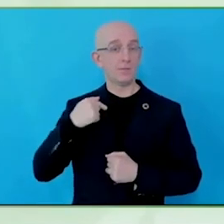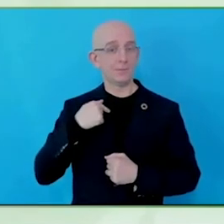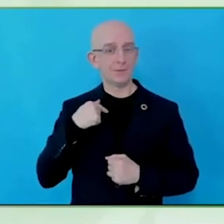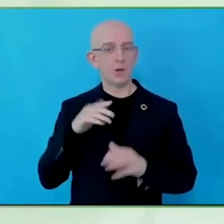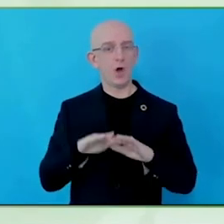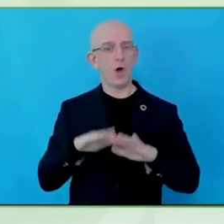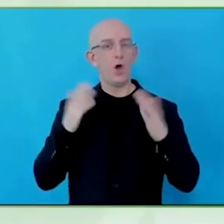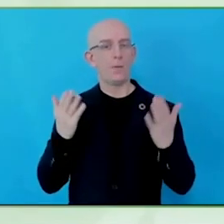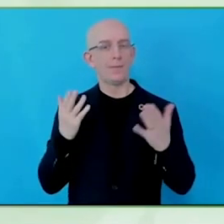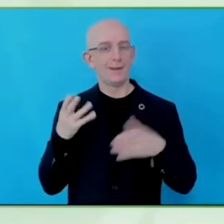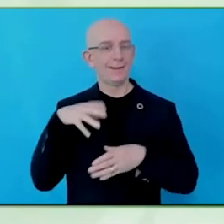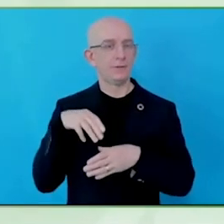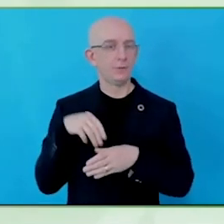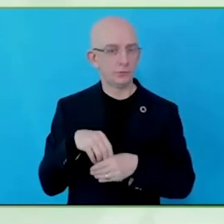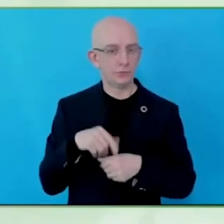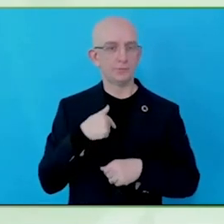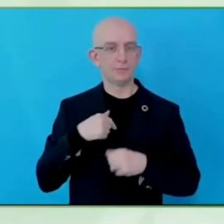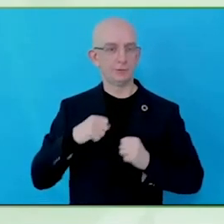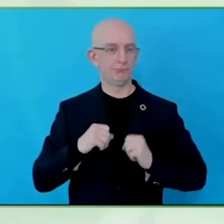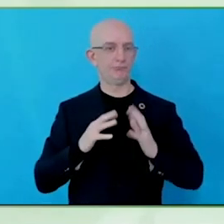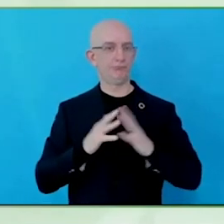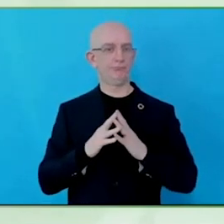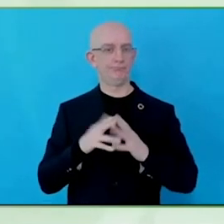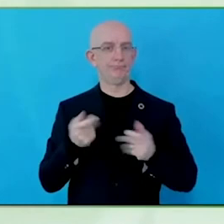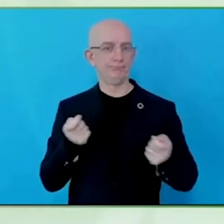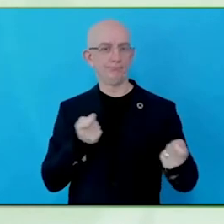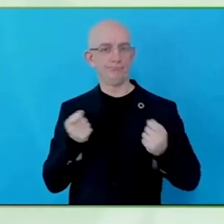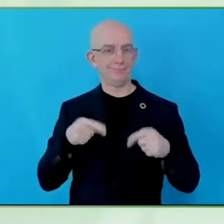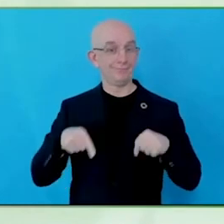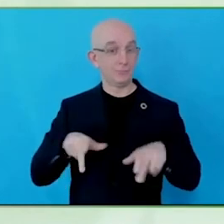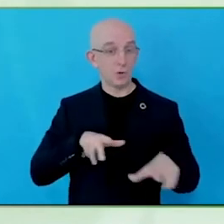I support Christine in Open Inclusion as the inclusive